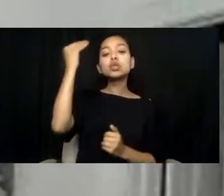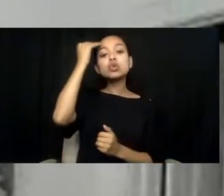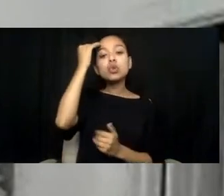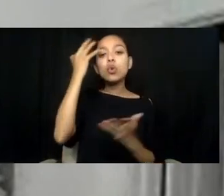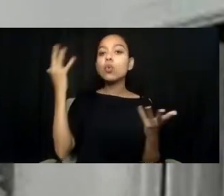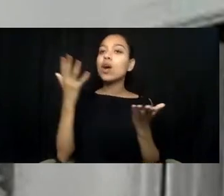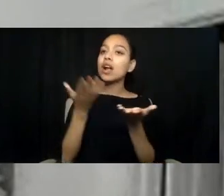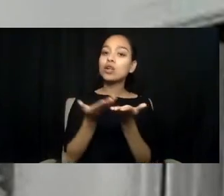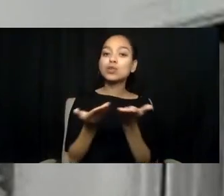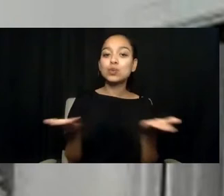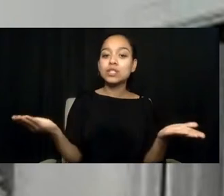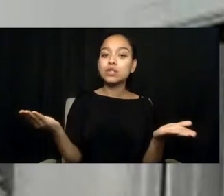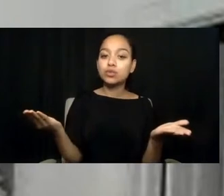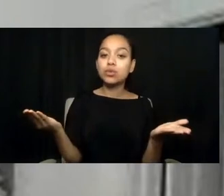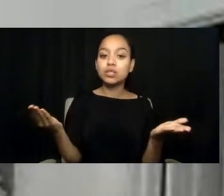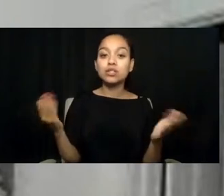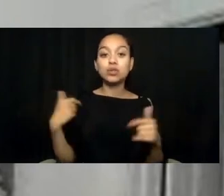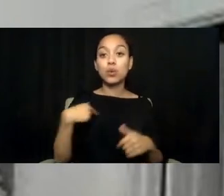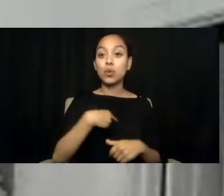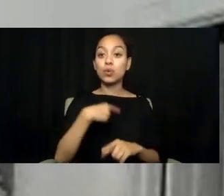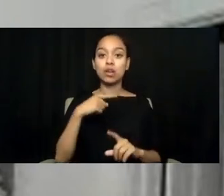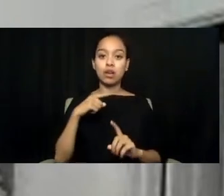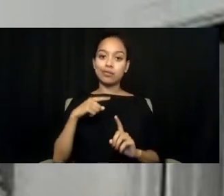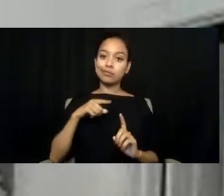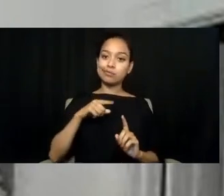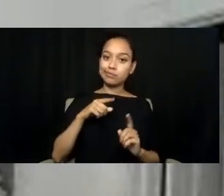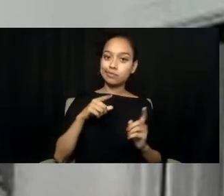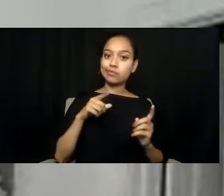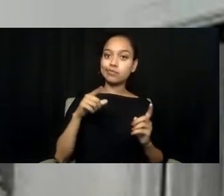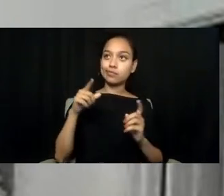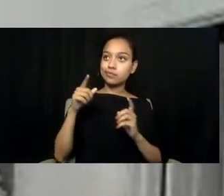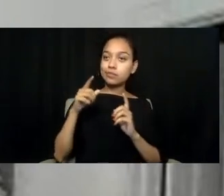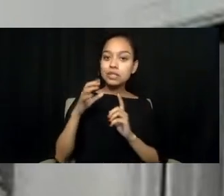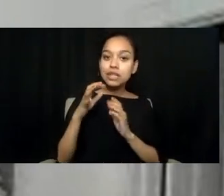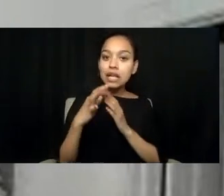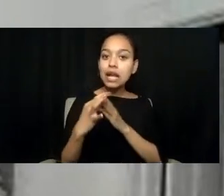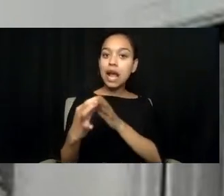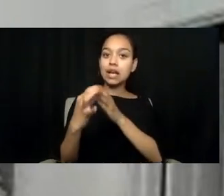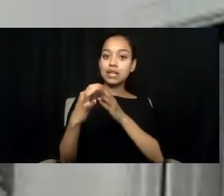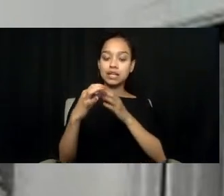so that we are pointing individuals towards the care they need